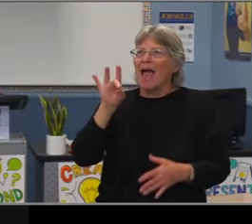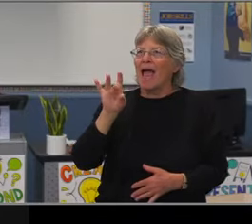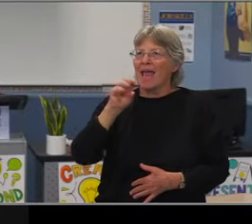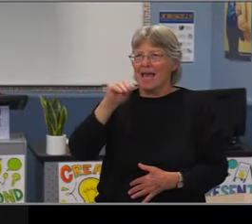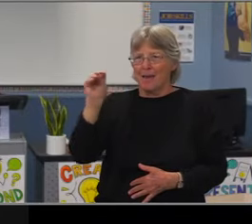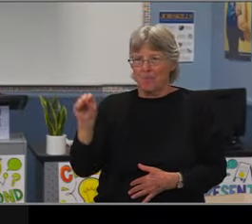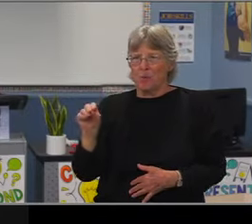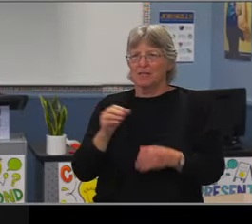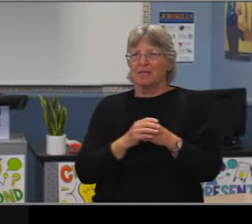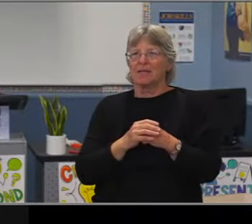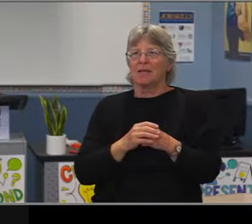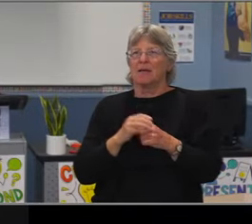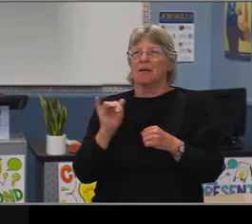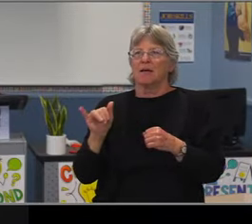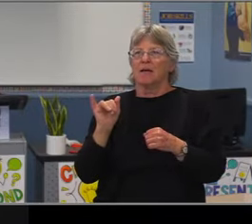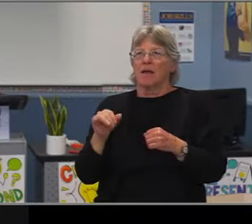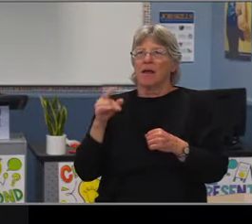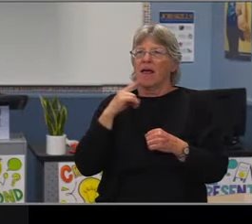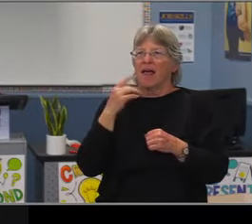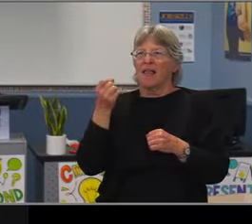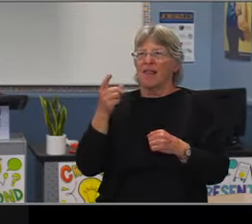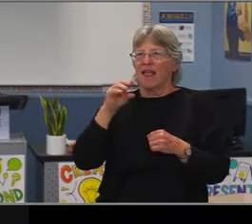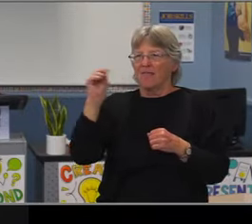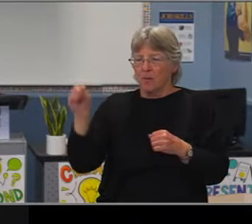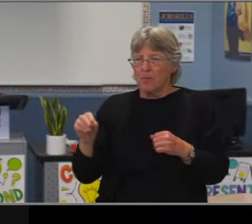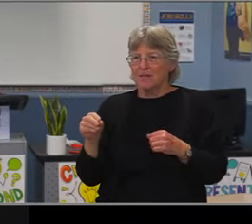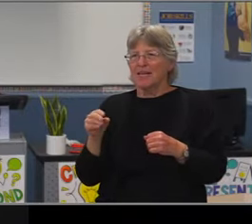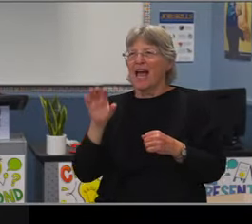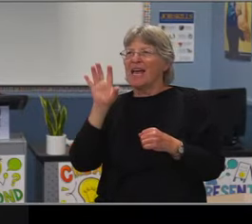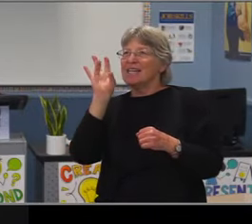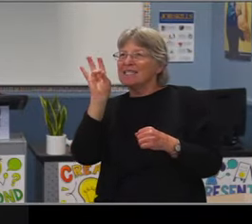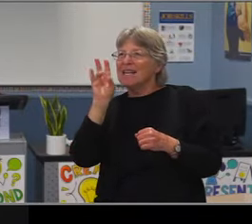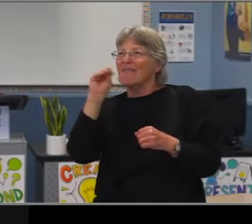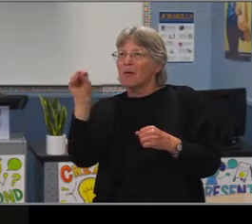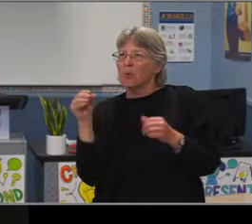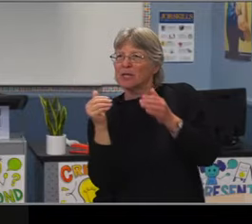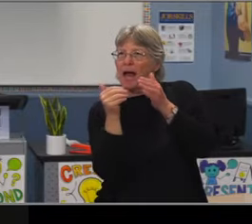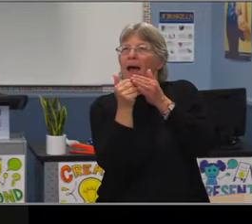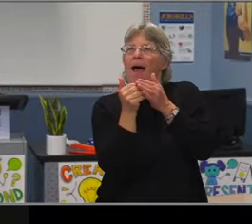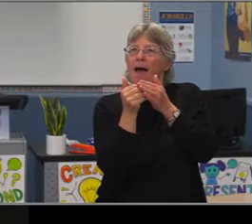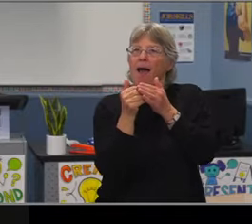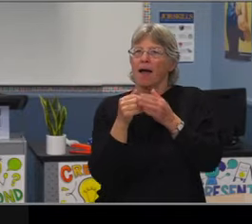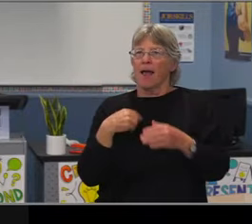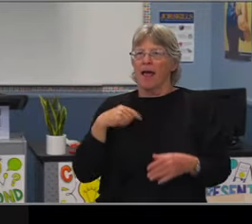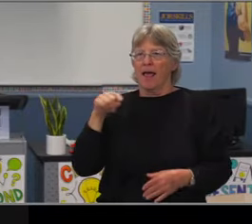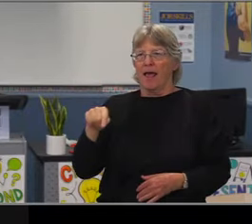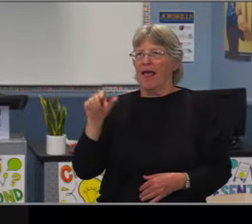there's really not a difference between our LatinX students and our non LatinX students. So their attendance rates are very similar